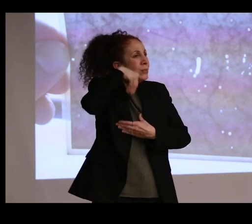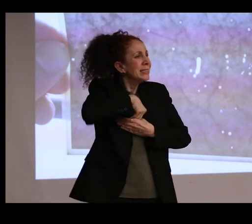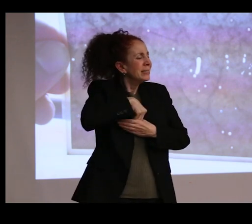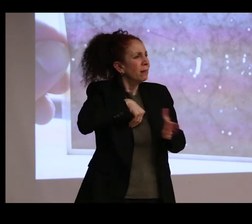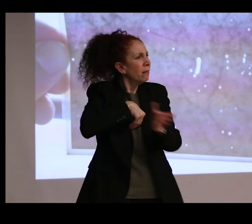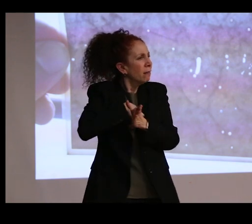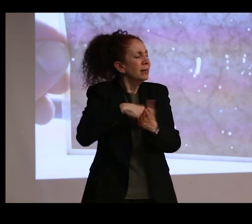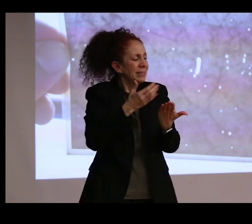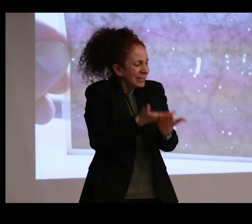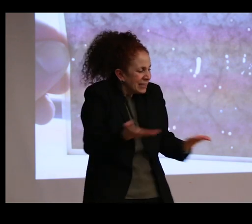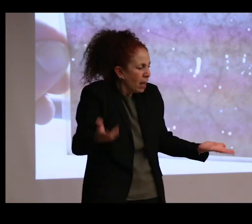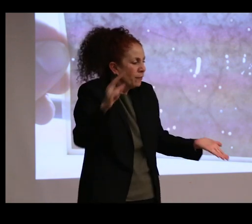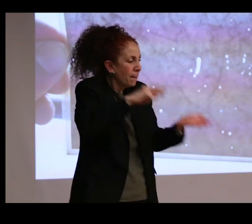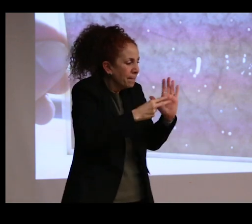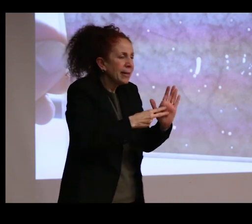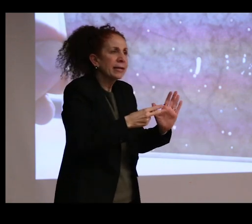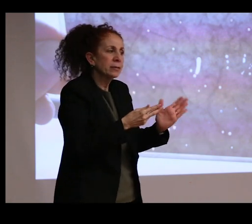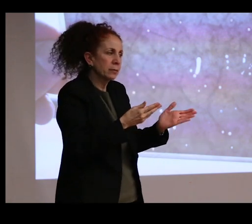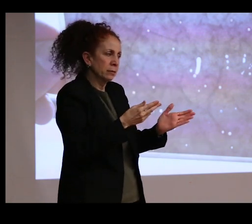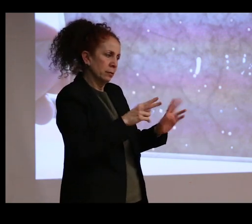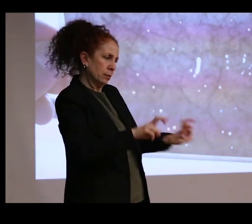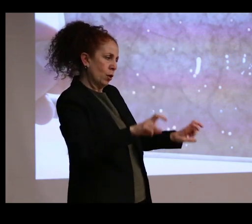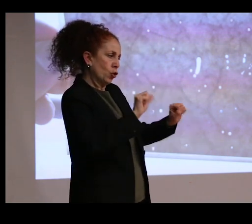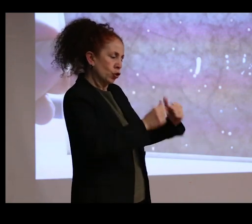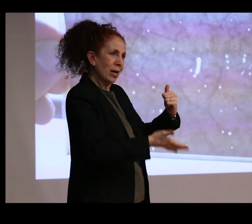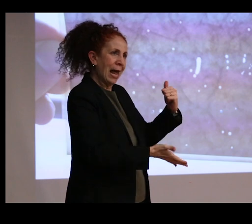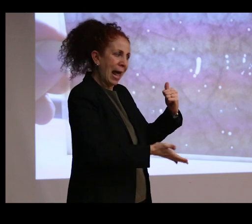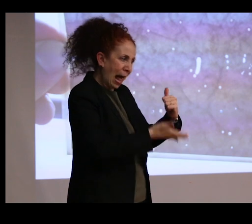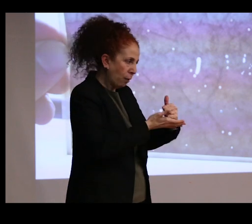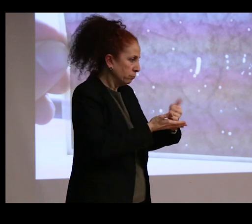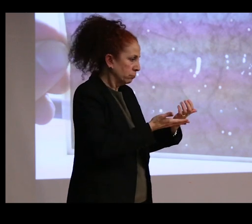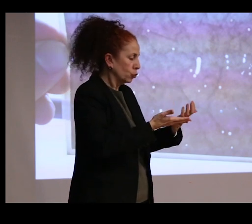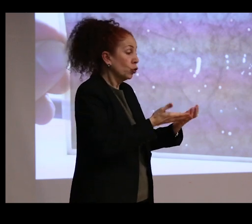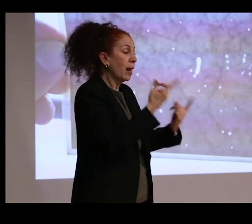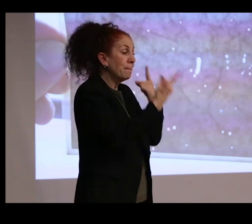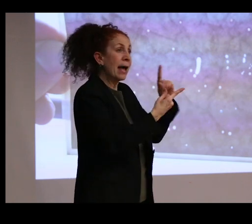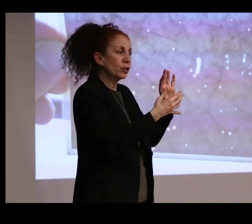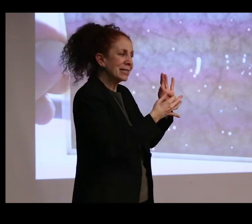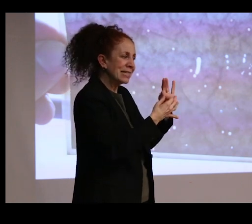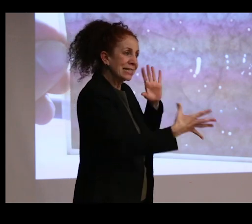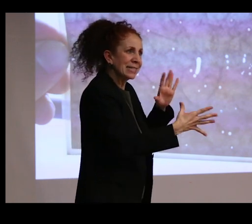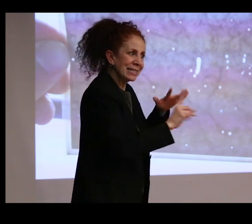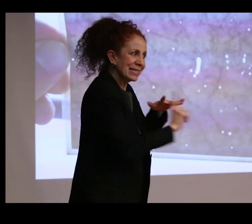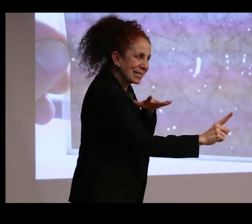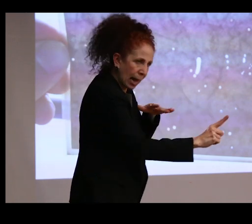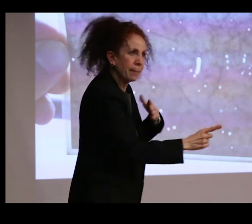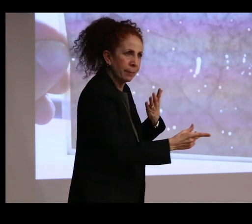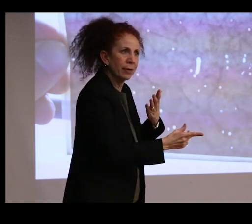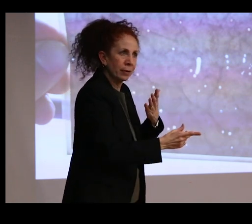that it might be capable of regularly escaping its glass case one hairy, twitching limb at a time. Thank you.